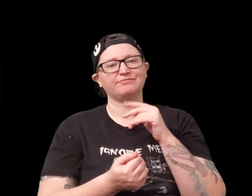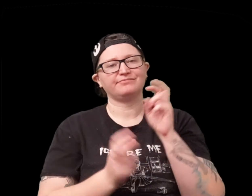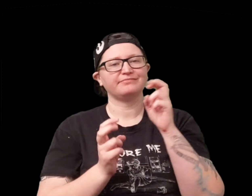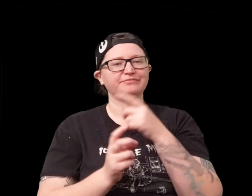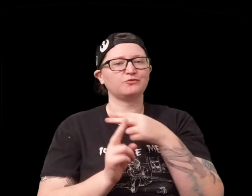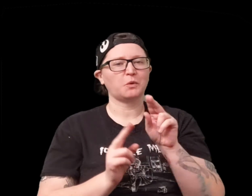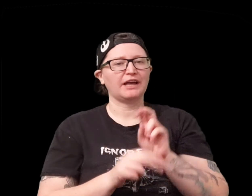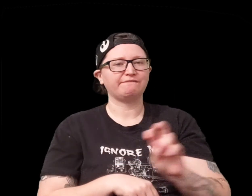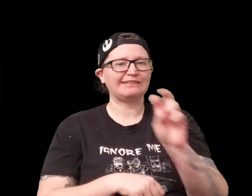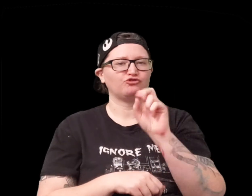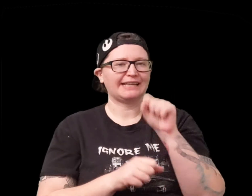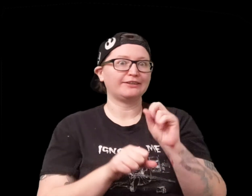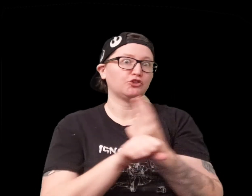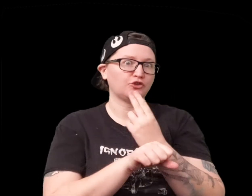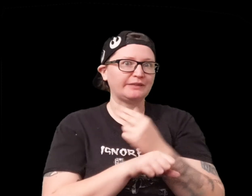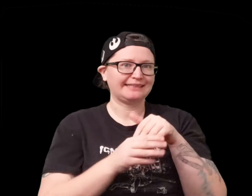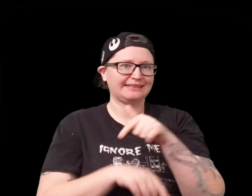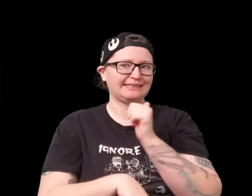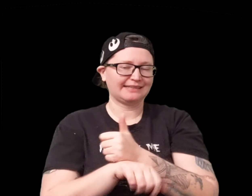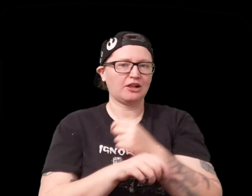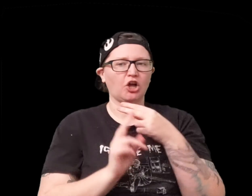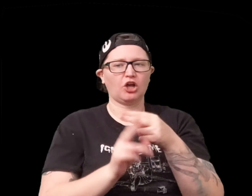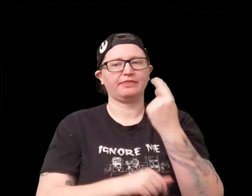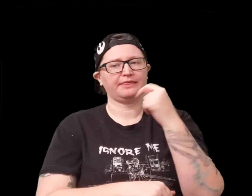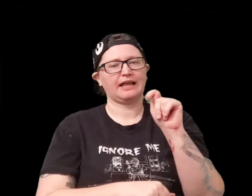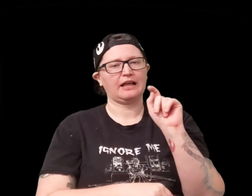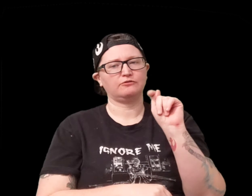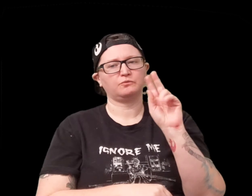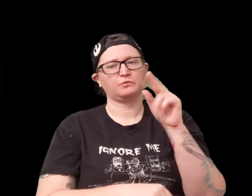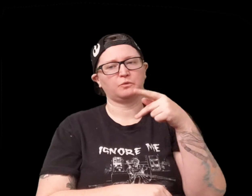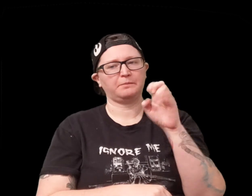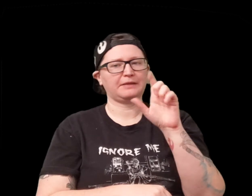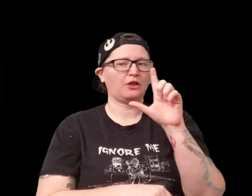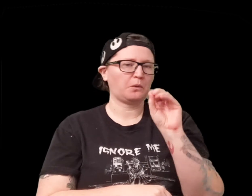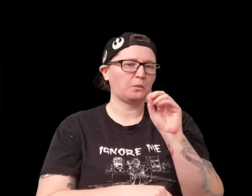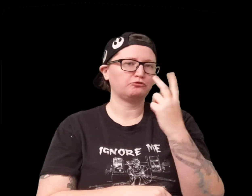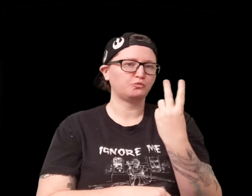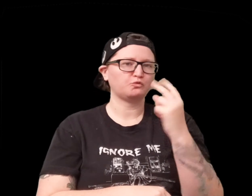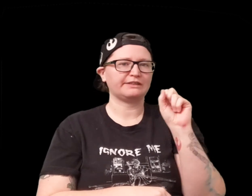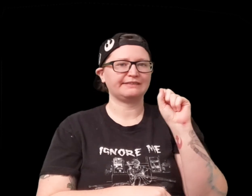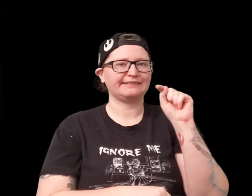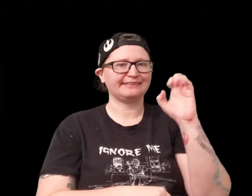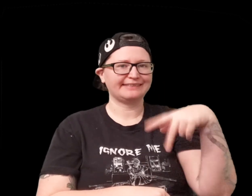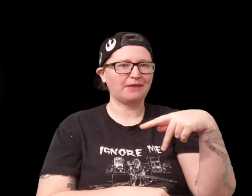the next part was a short adventure that you could use in the setting called the Topelo Two-Step